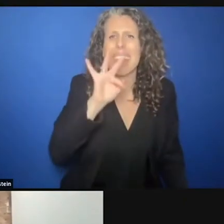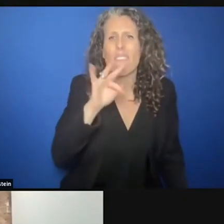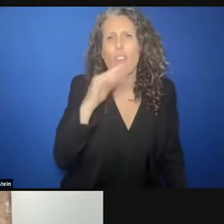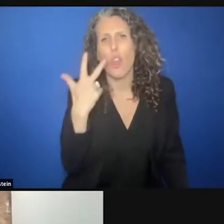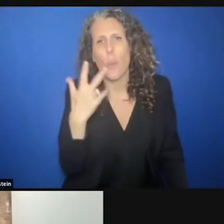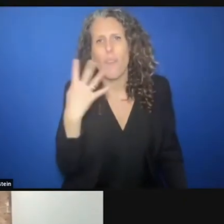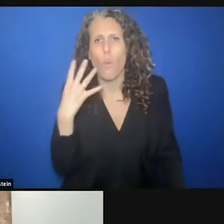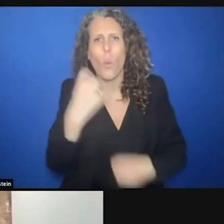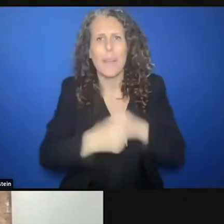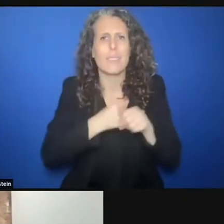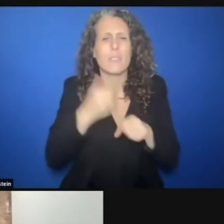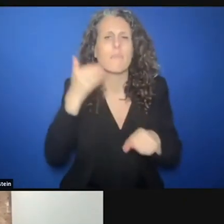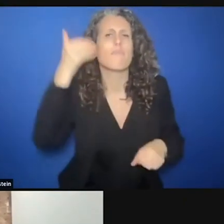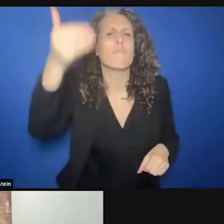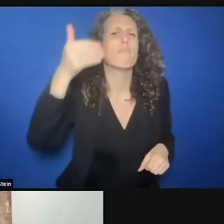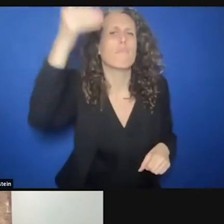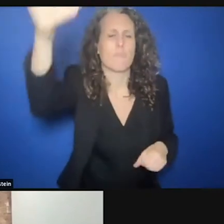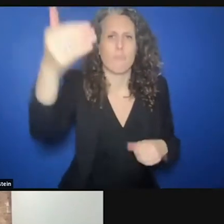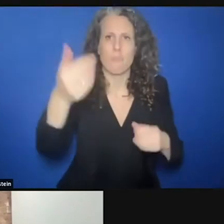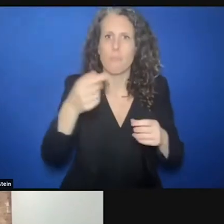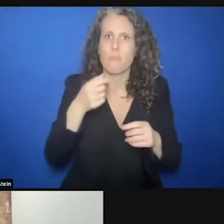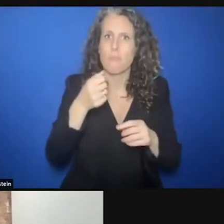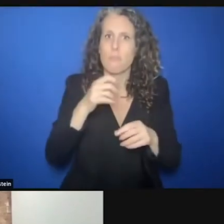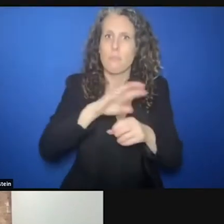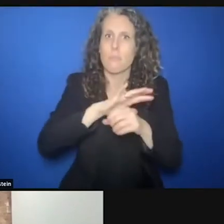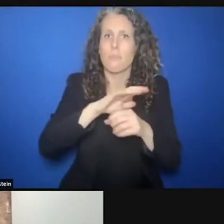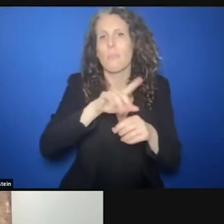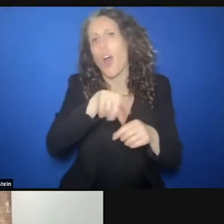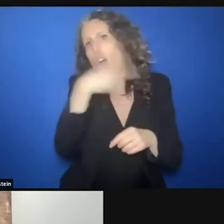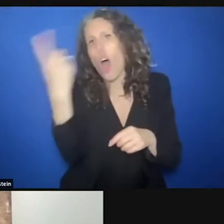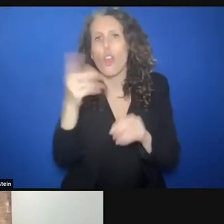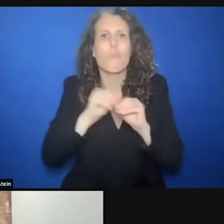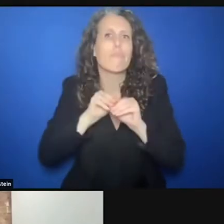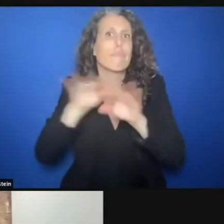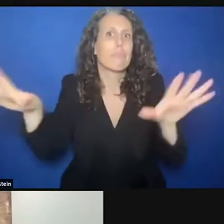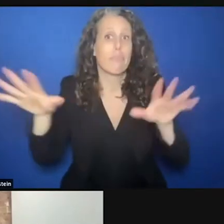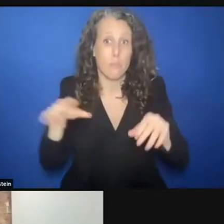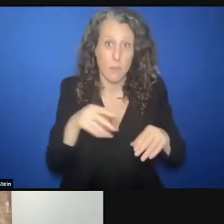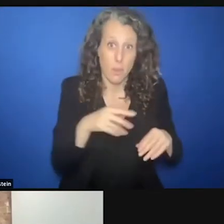yet, from your perspective, learned anything that would help us better protect children?